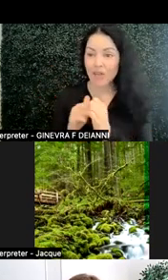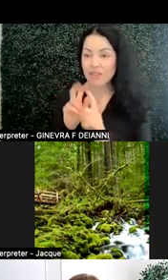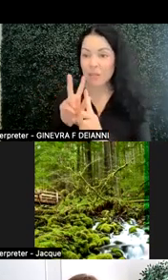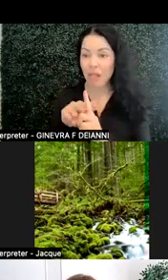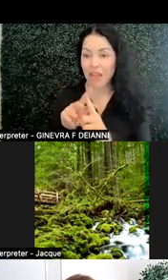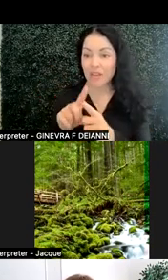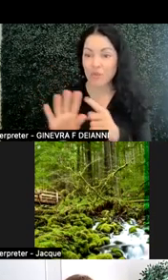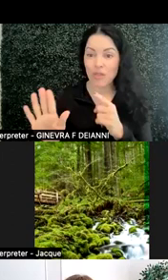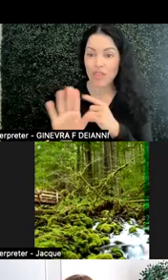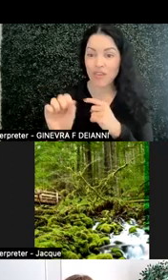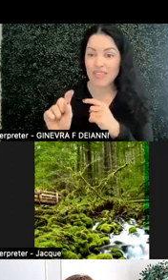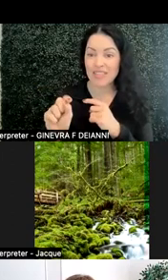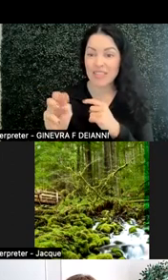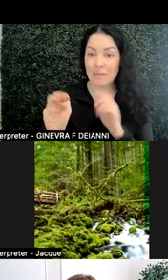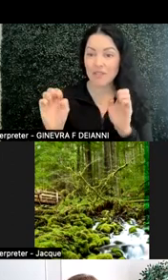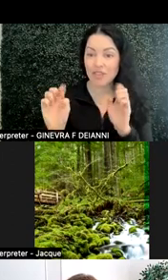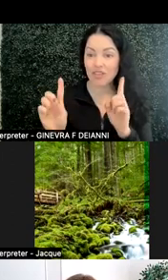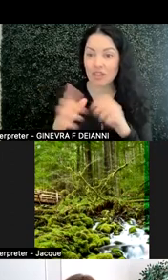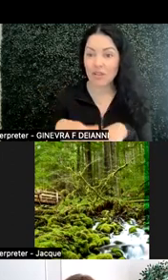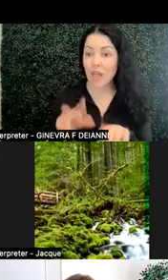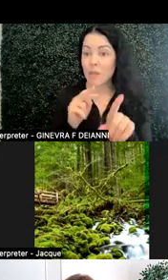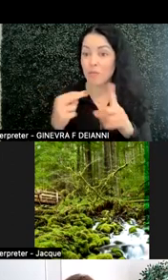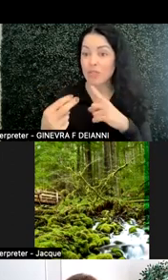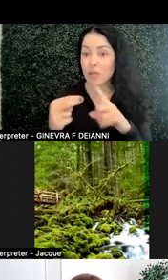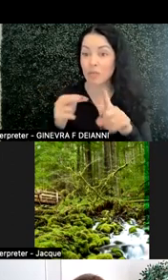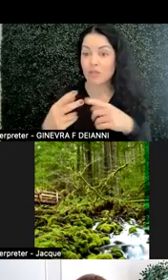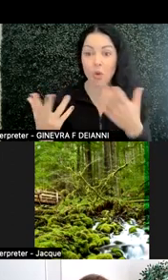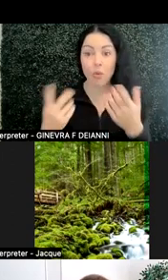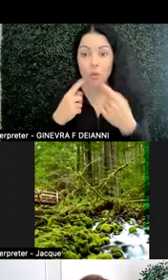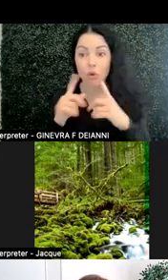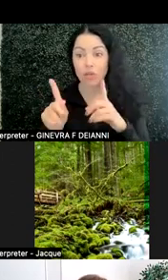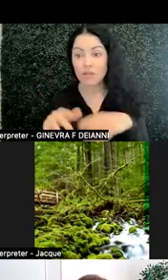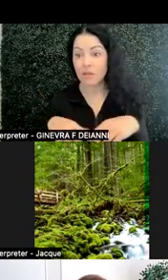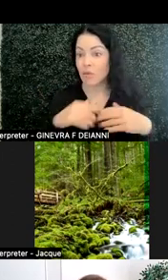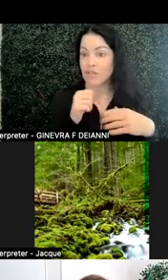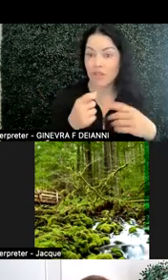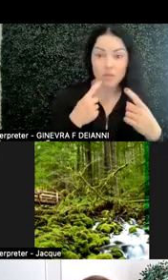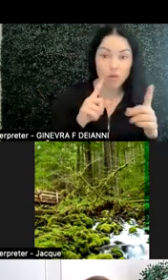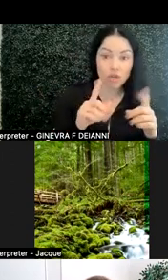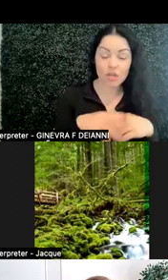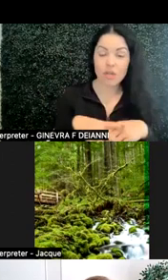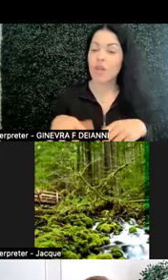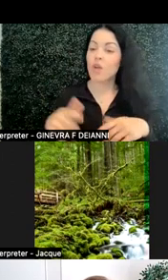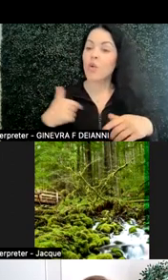perceptions, what works, what doesn't work. We talked to faculty.